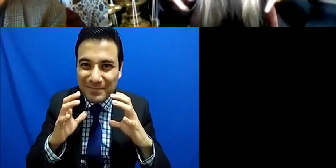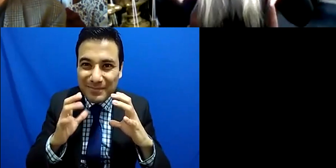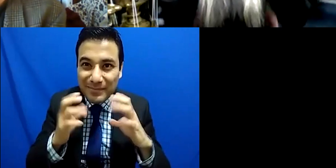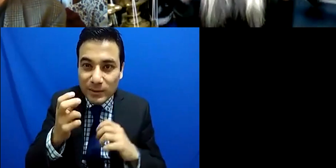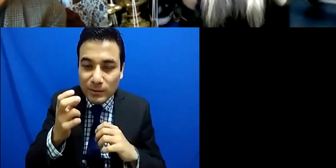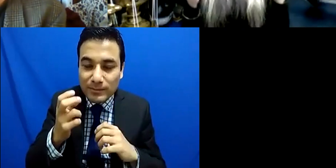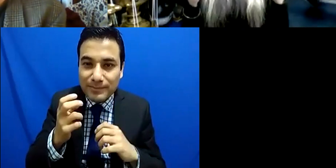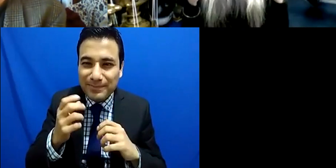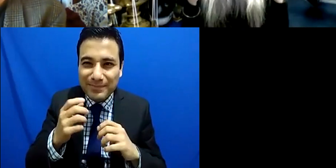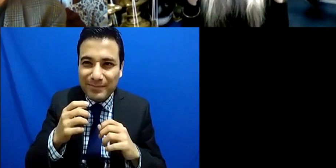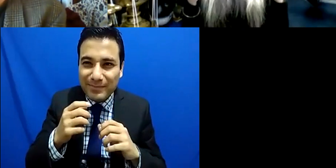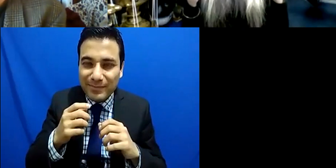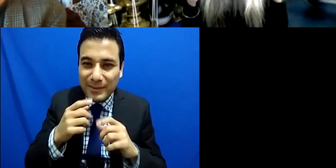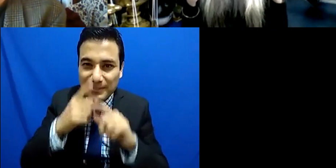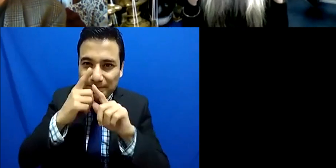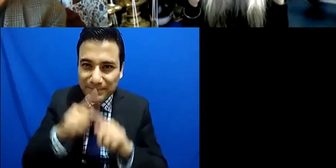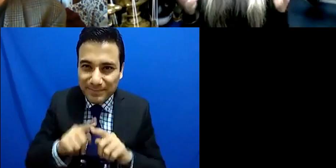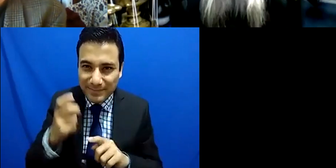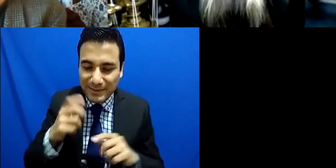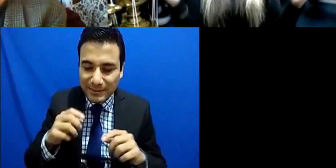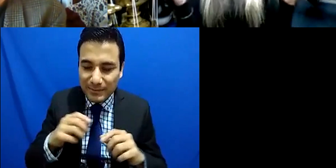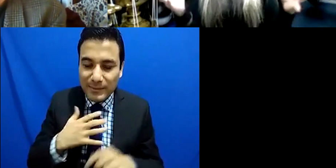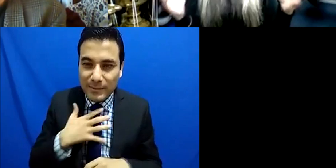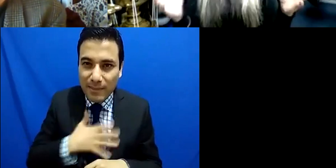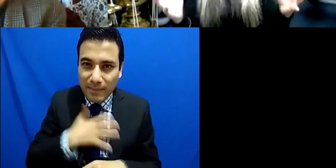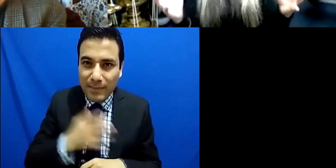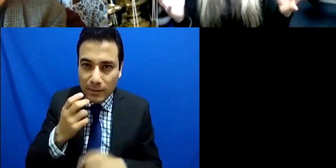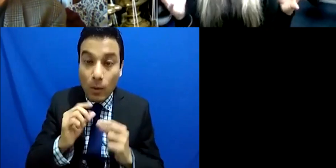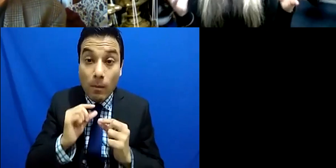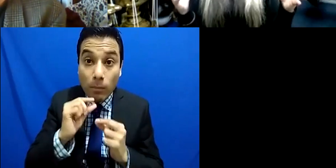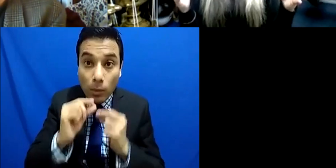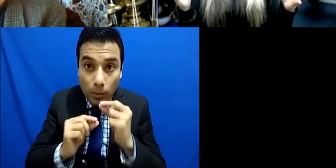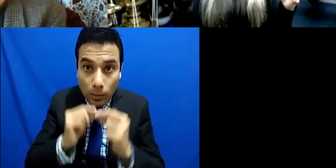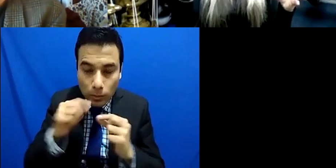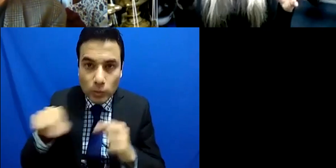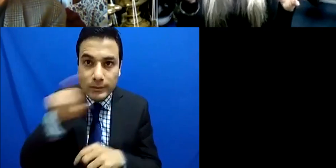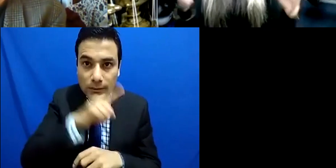really build it up like that or you might sit in front of your television and just put the volume